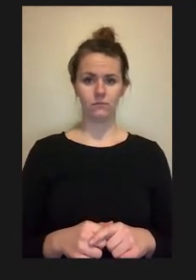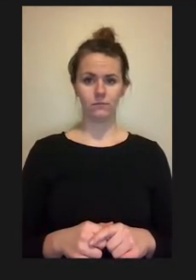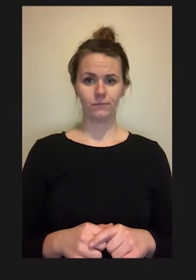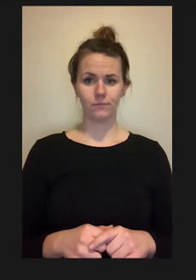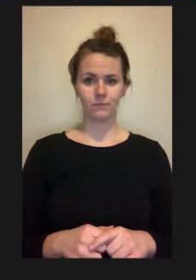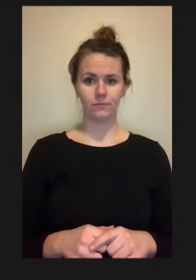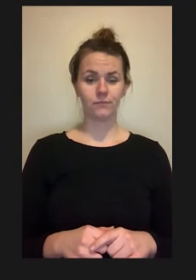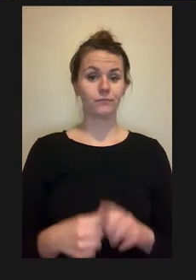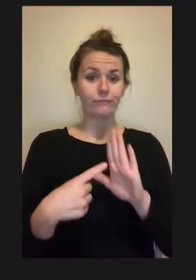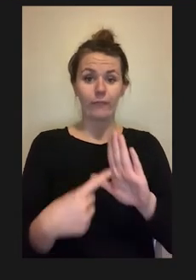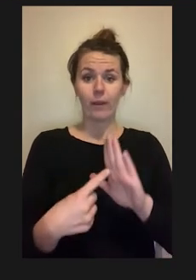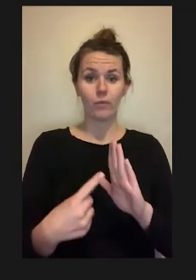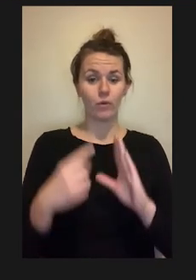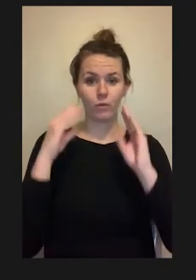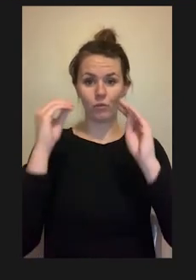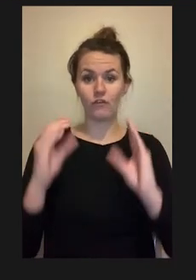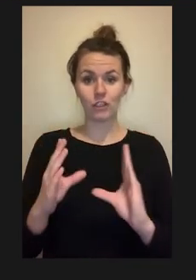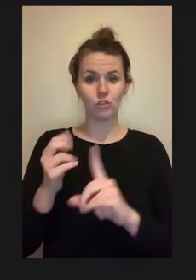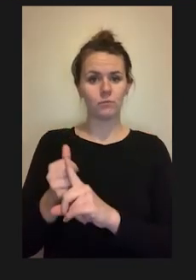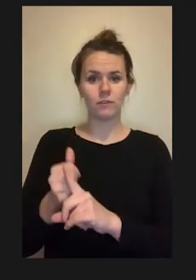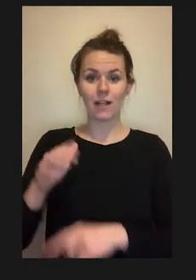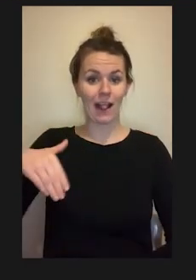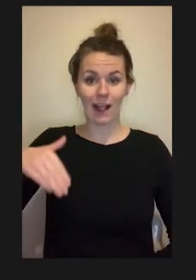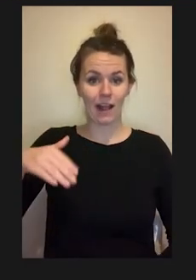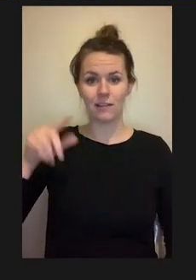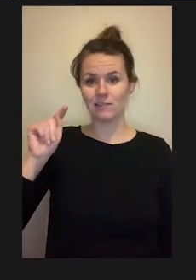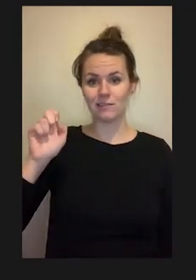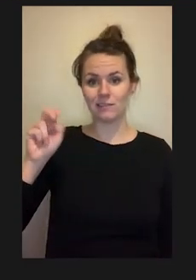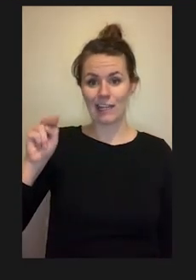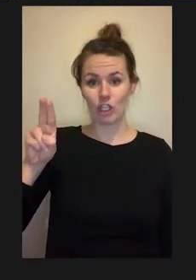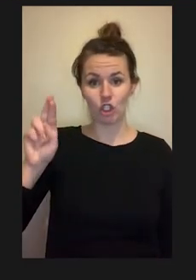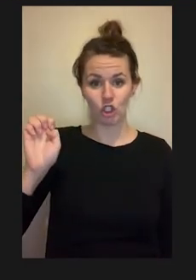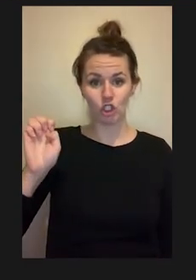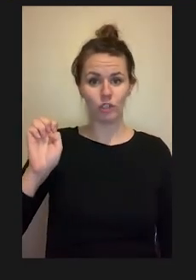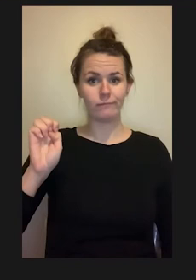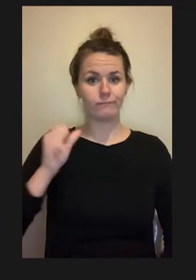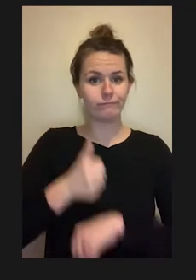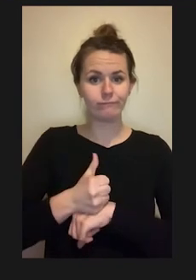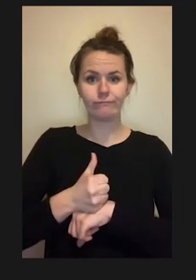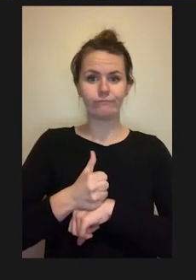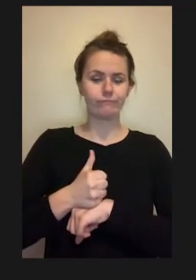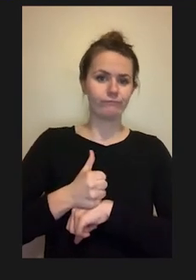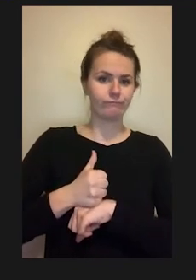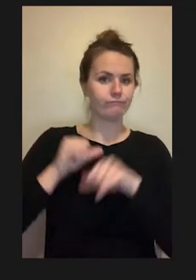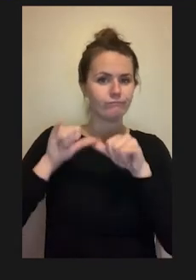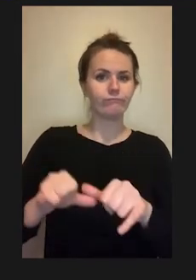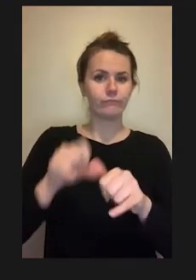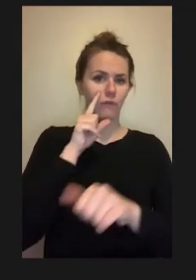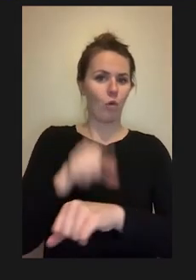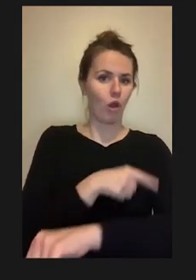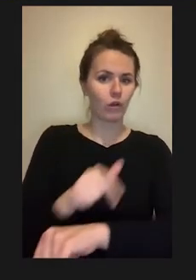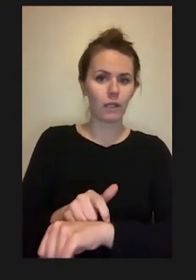working with a professor that is non-tenured, means that the professor has to come up with